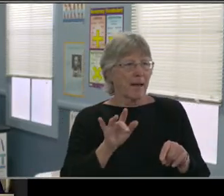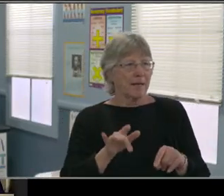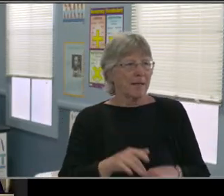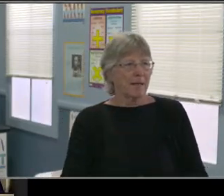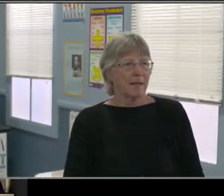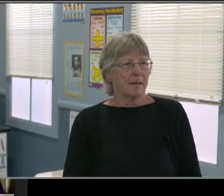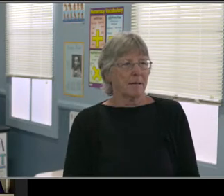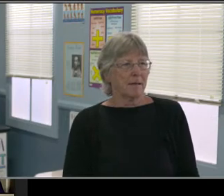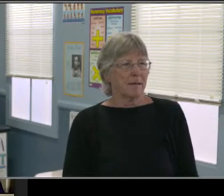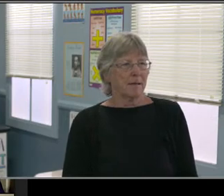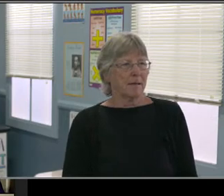Give me one second.